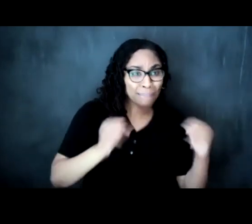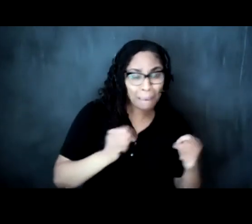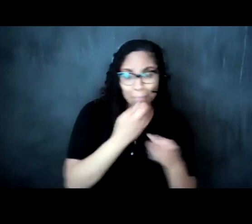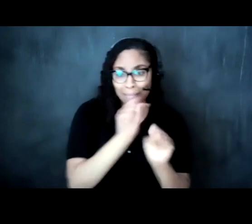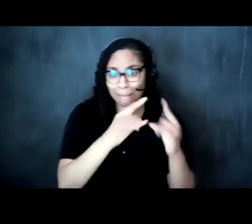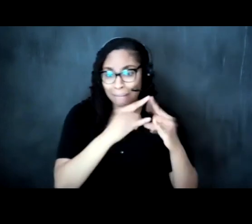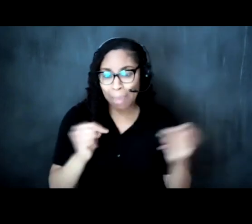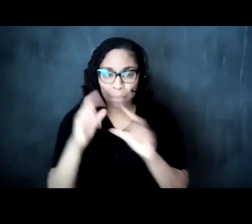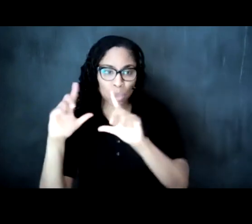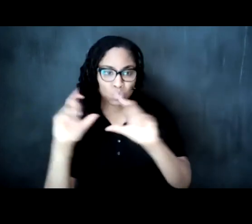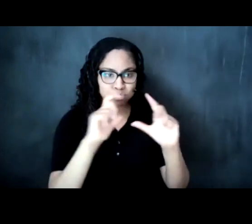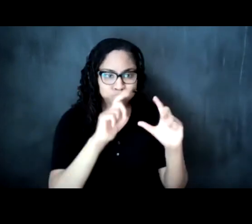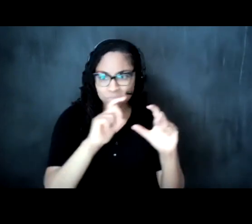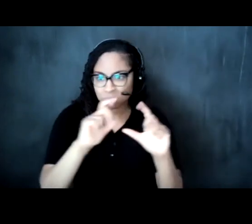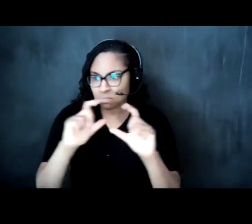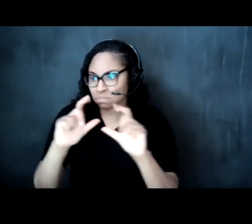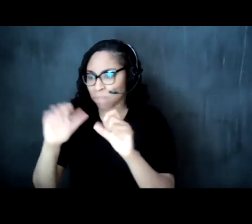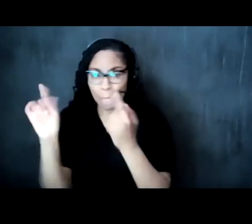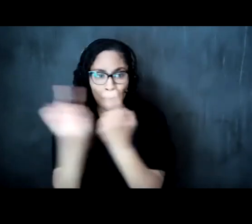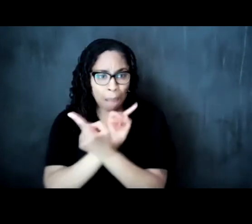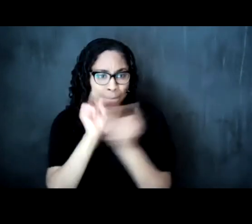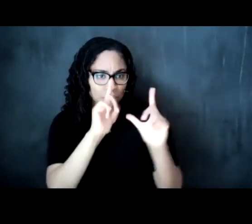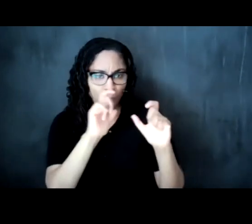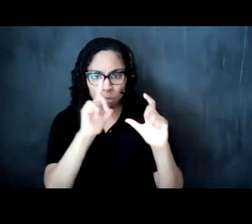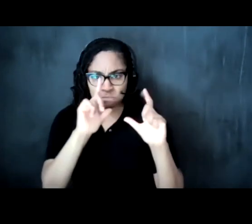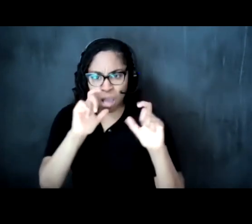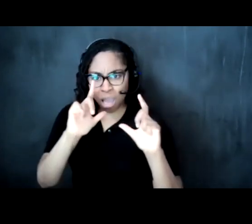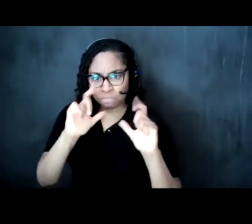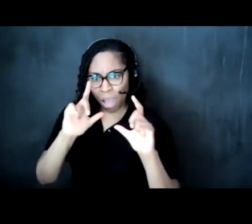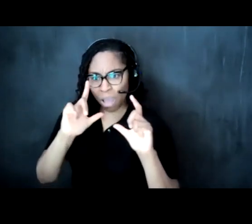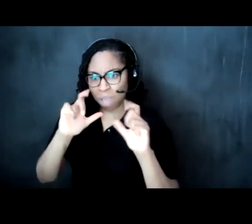of those persons he encountered along the way and in in the the black and white folds and they are